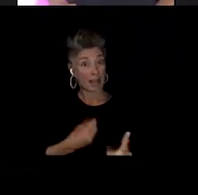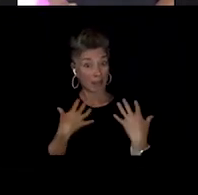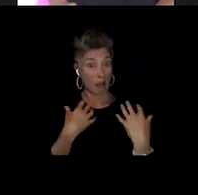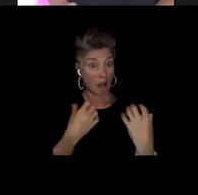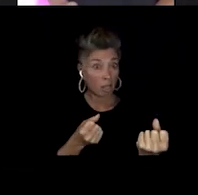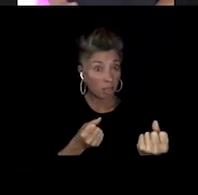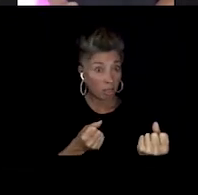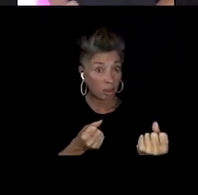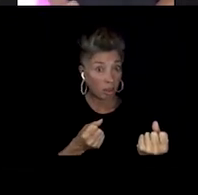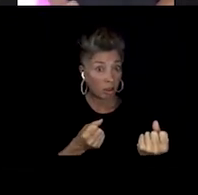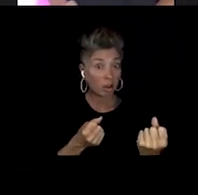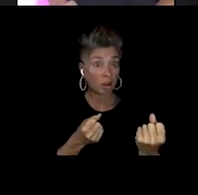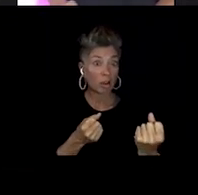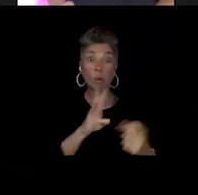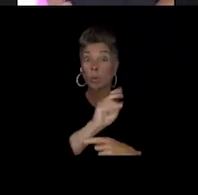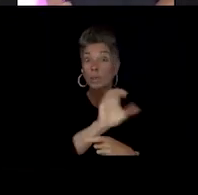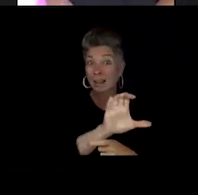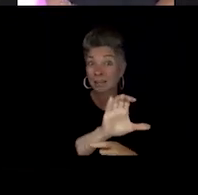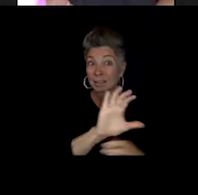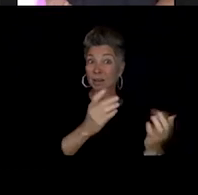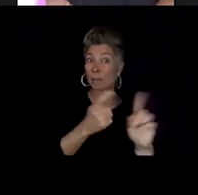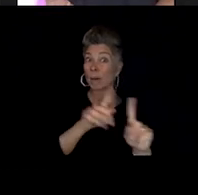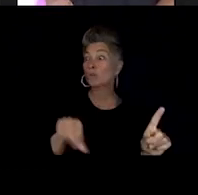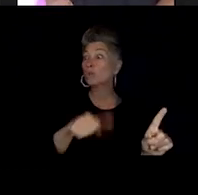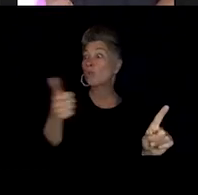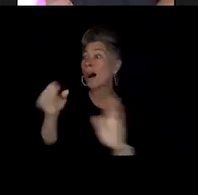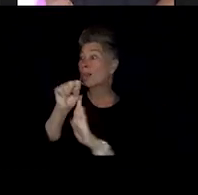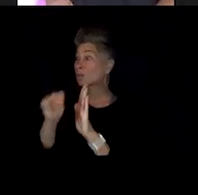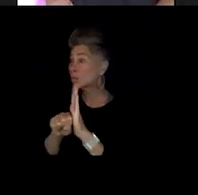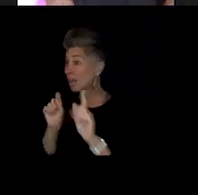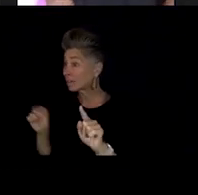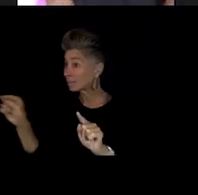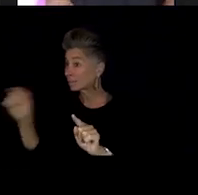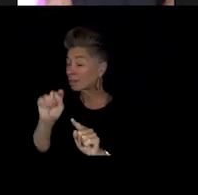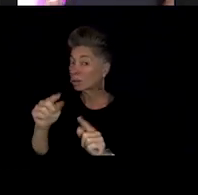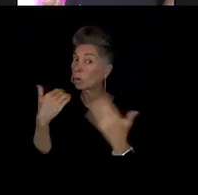they are very much so more advanced than a lot of places.